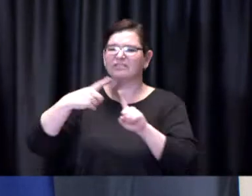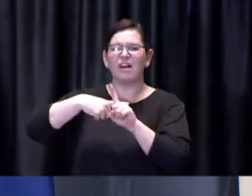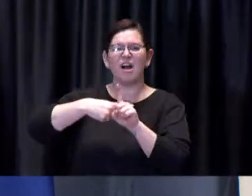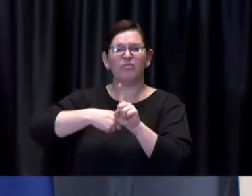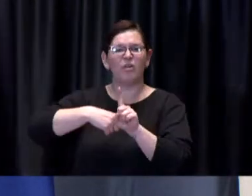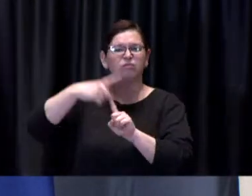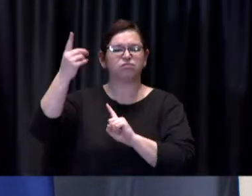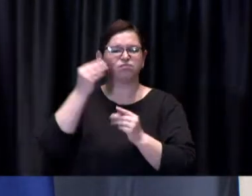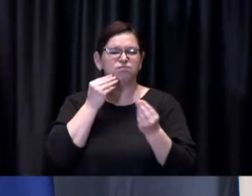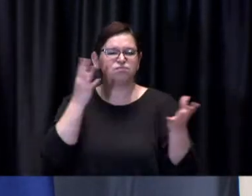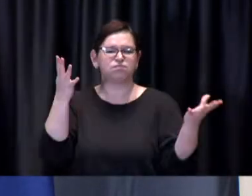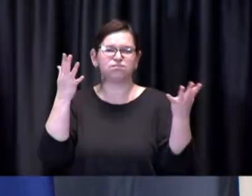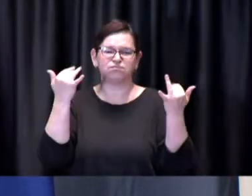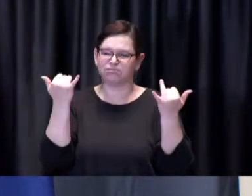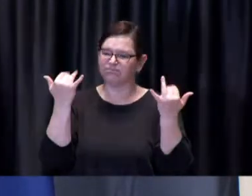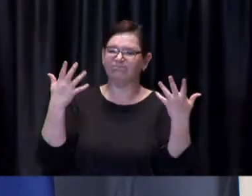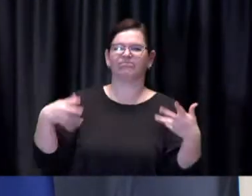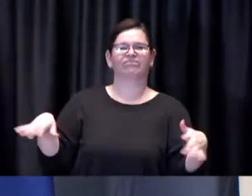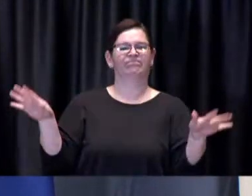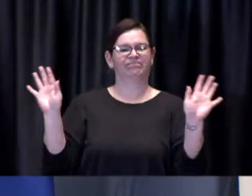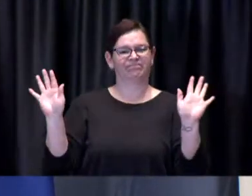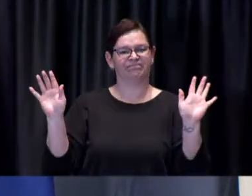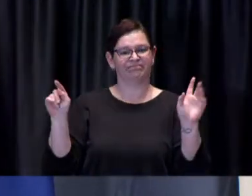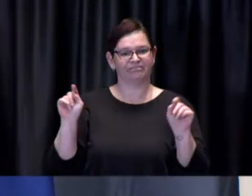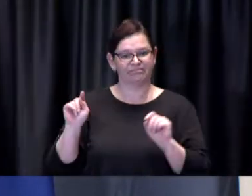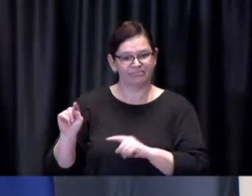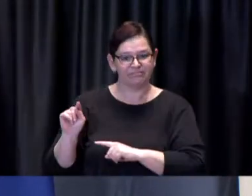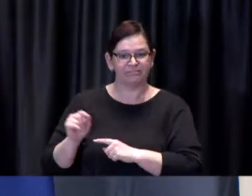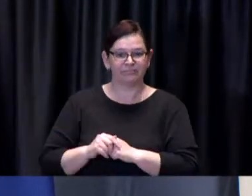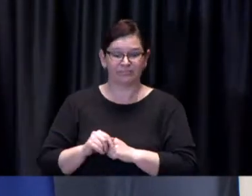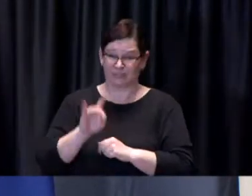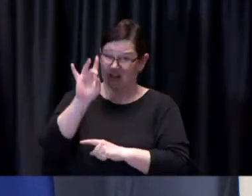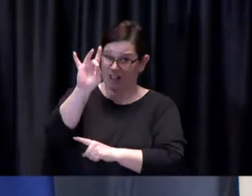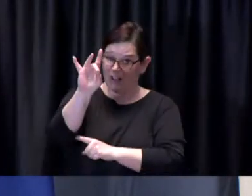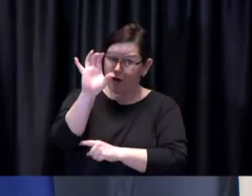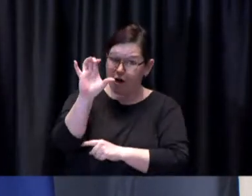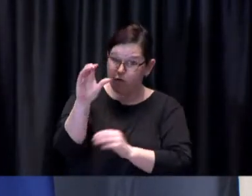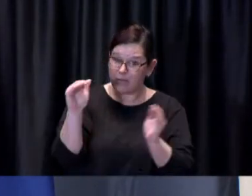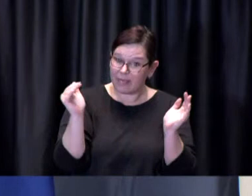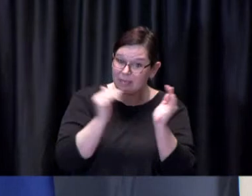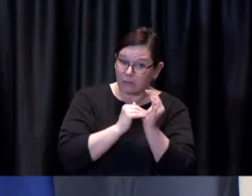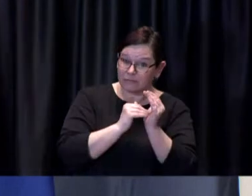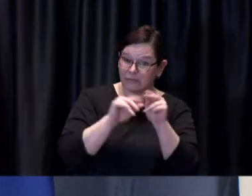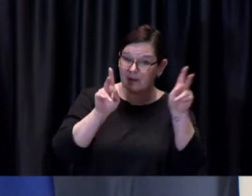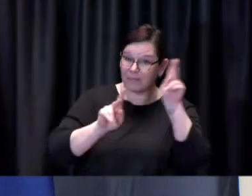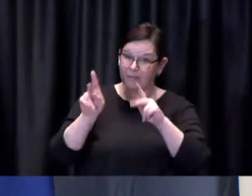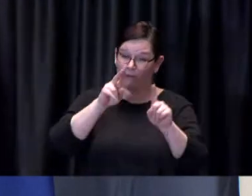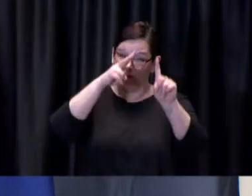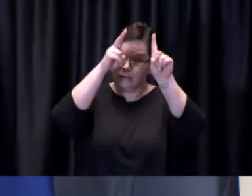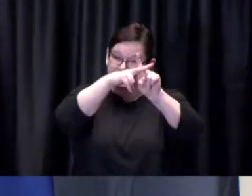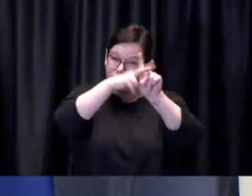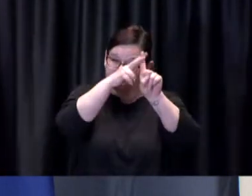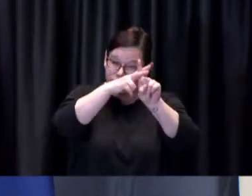with more than 800,000 visits uh almost 60,000 service hours delivered at those rinks.